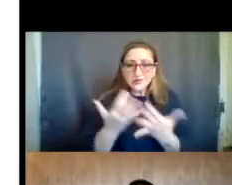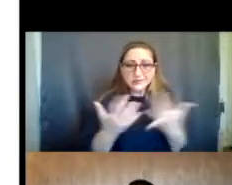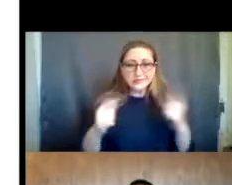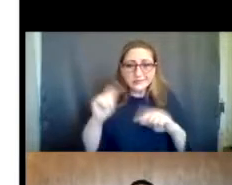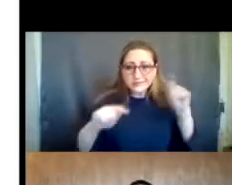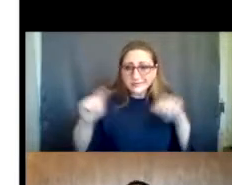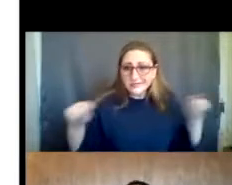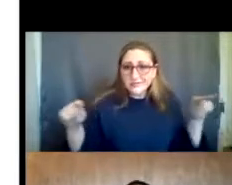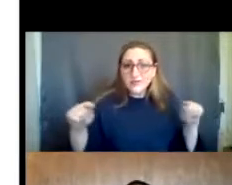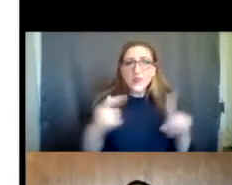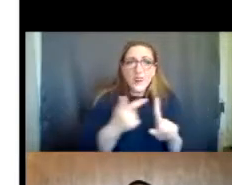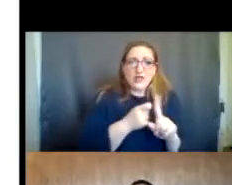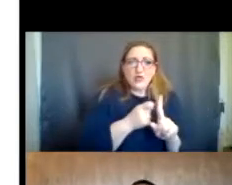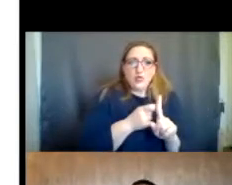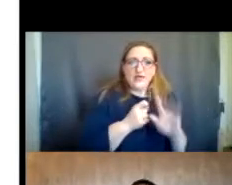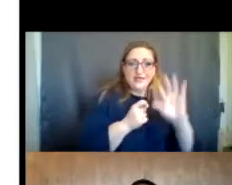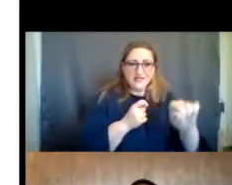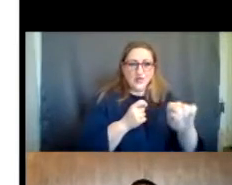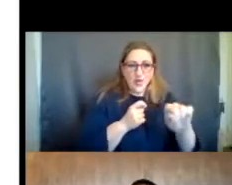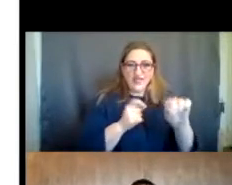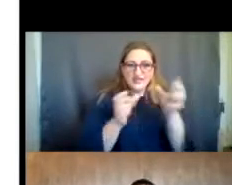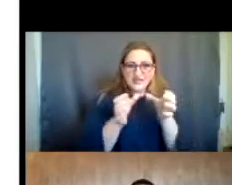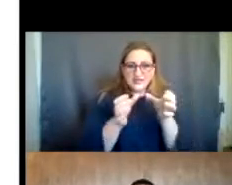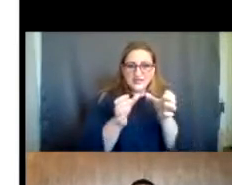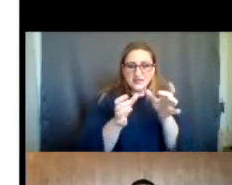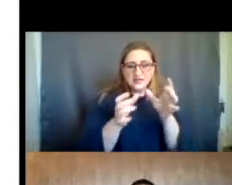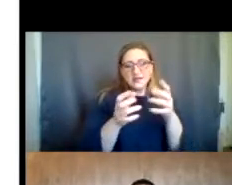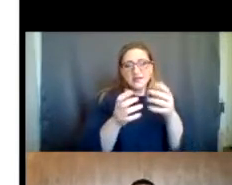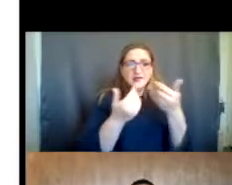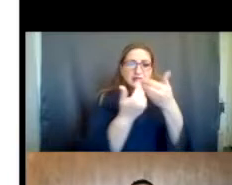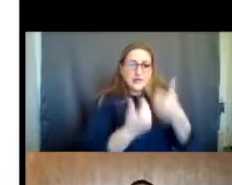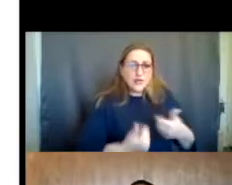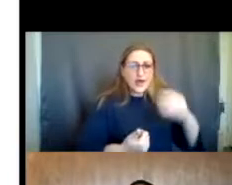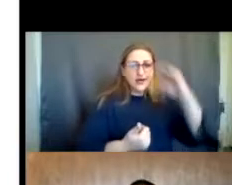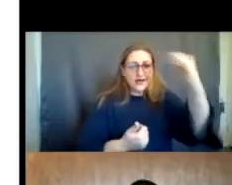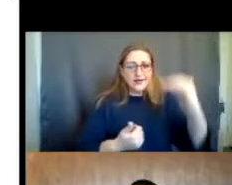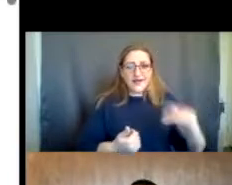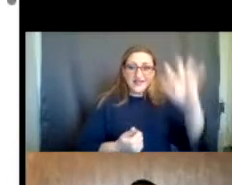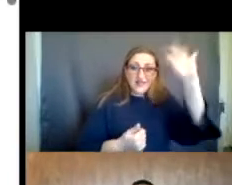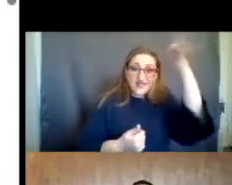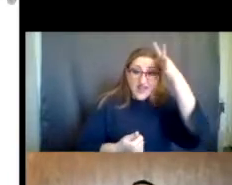sources. So this is sorted by Federal organizations, so C